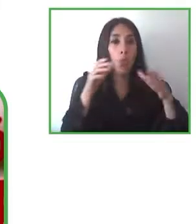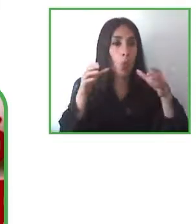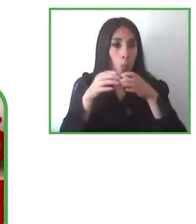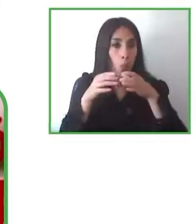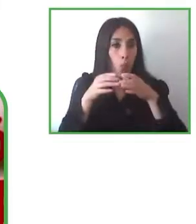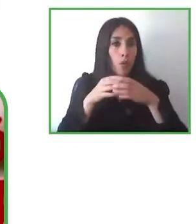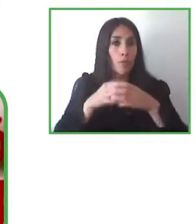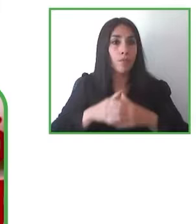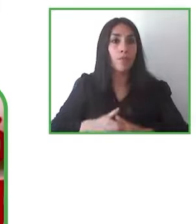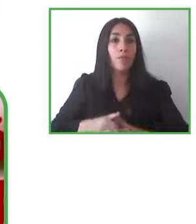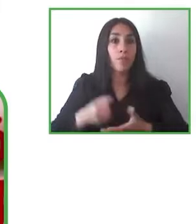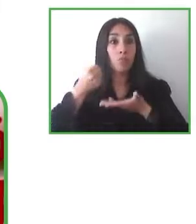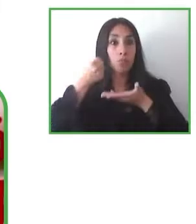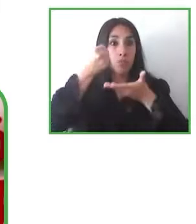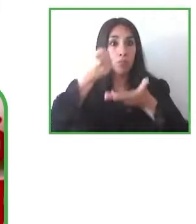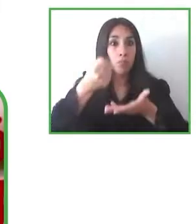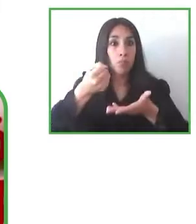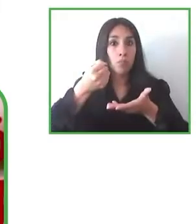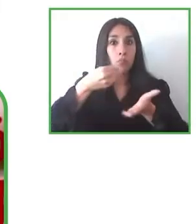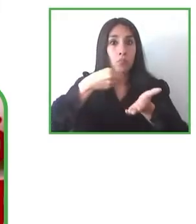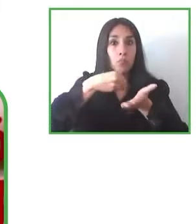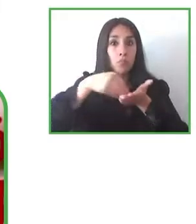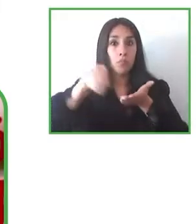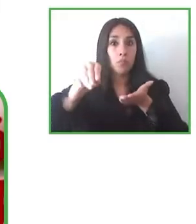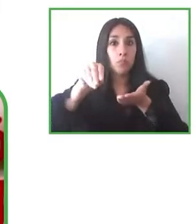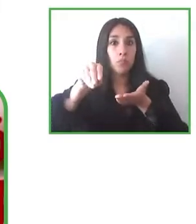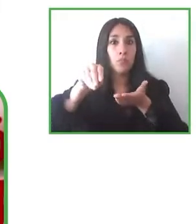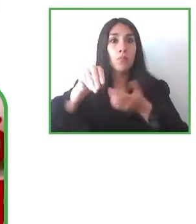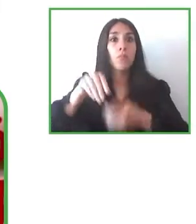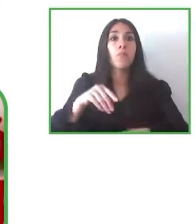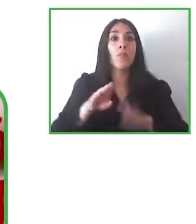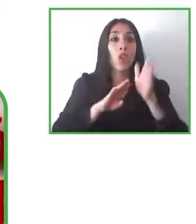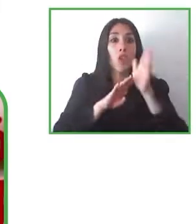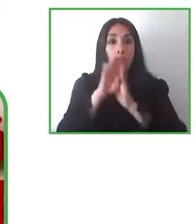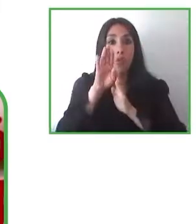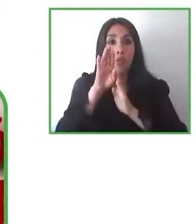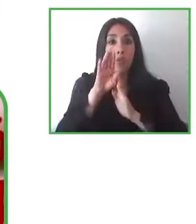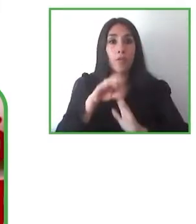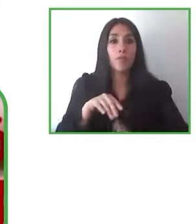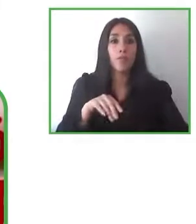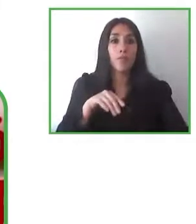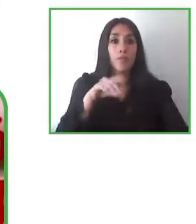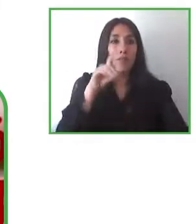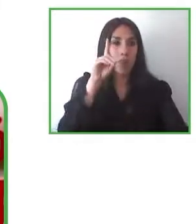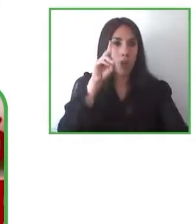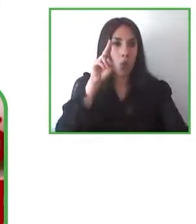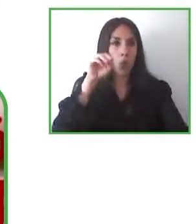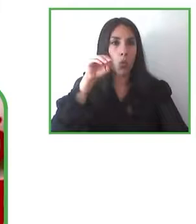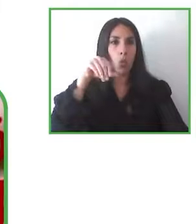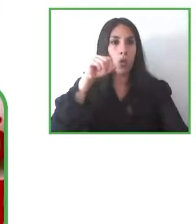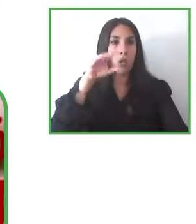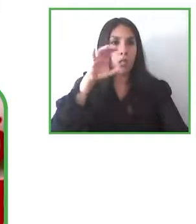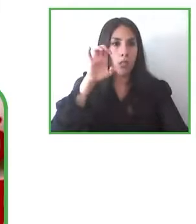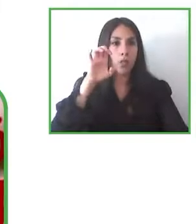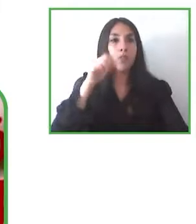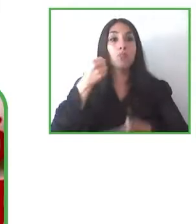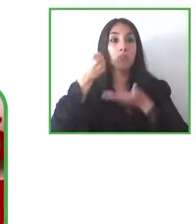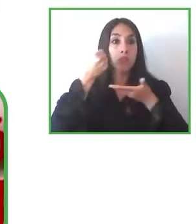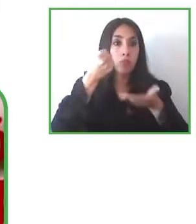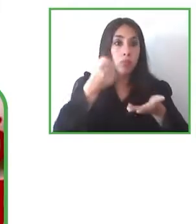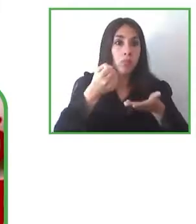invest in VEM CA development to continue with that